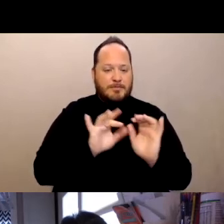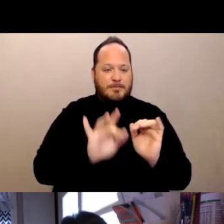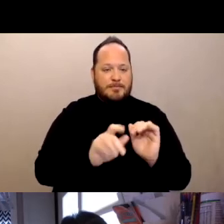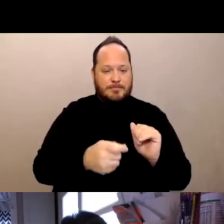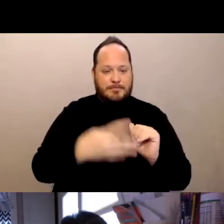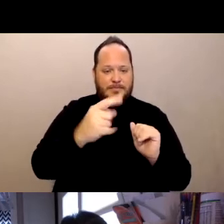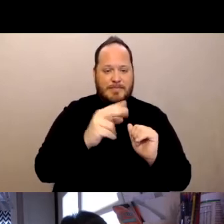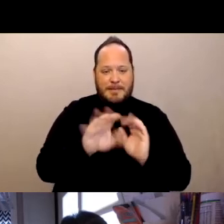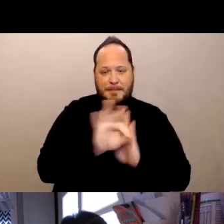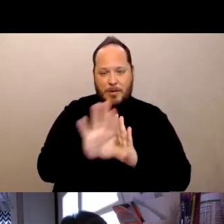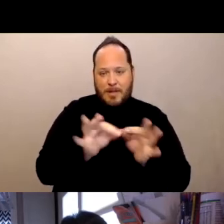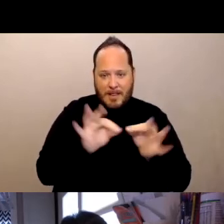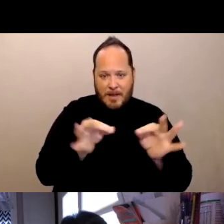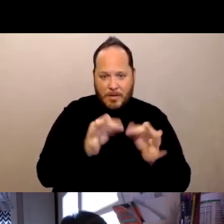which will be Spanish in this case.